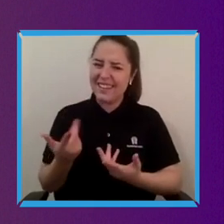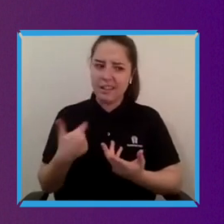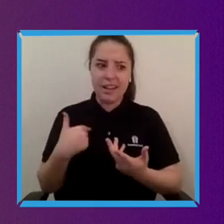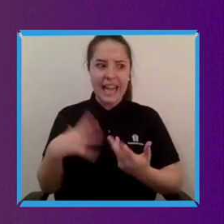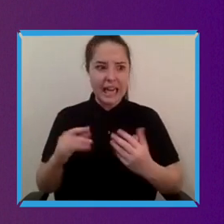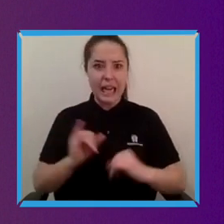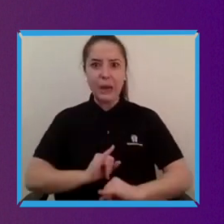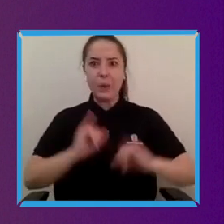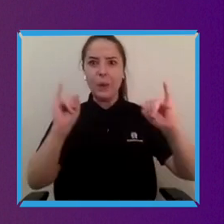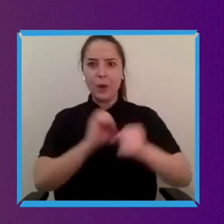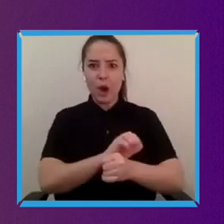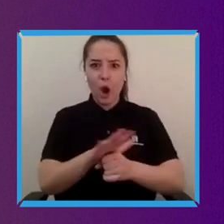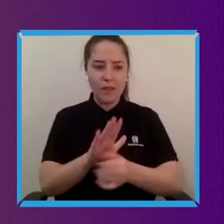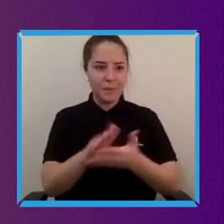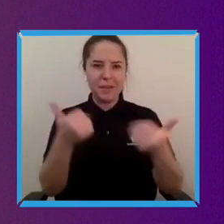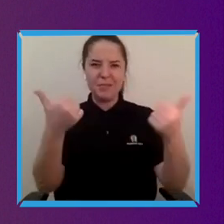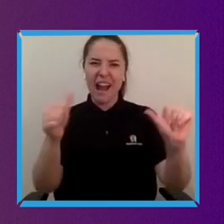to this point.